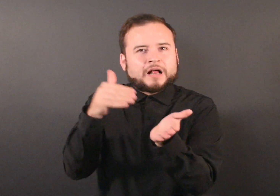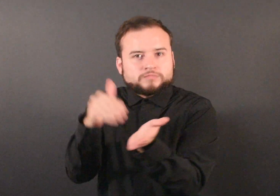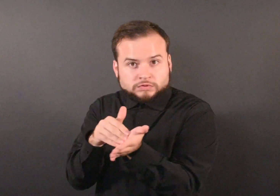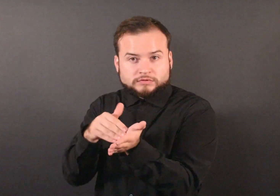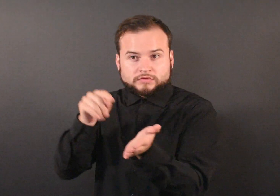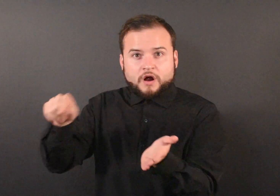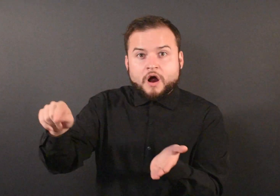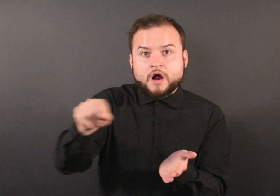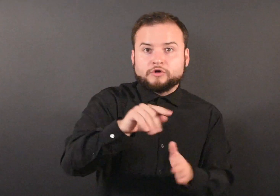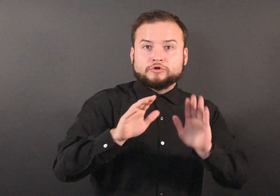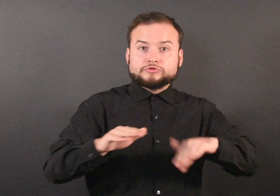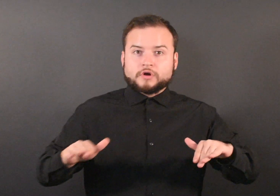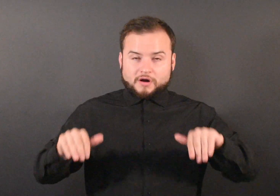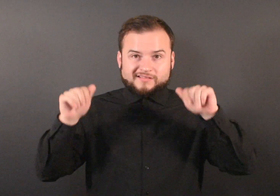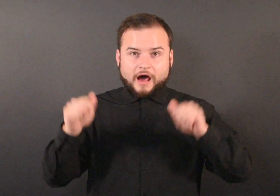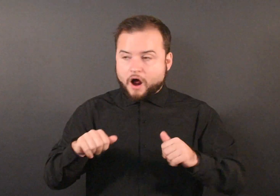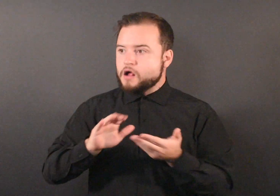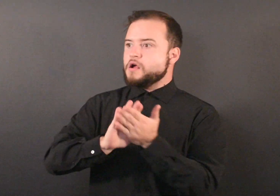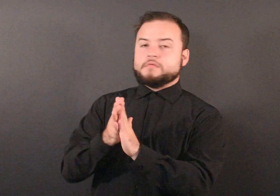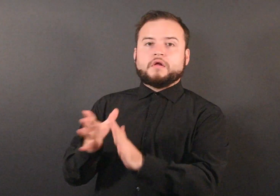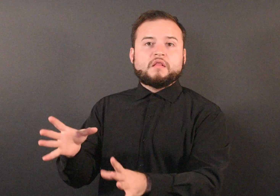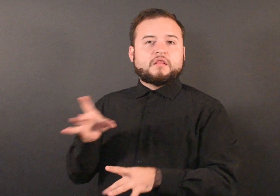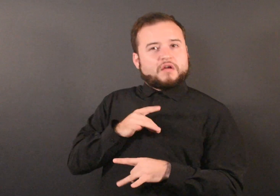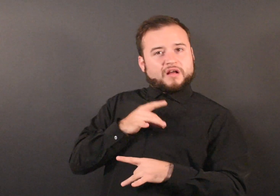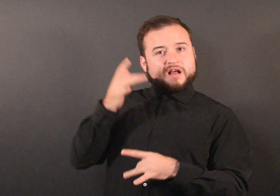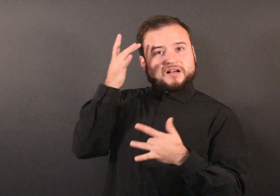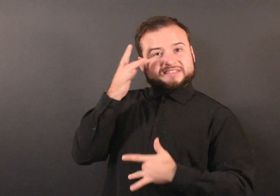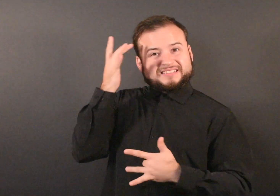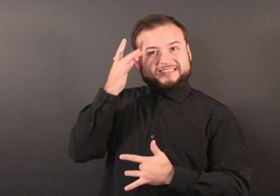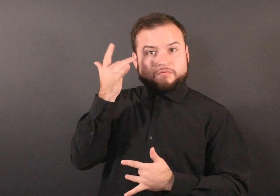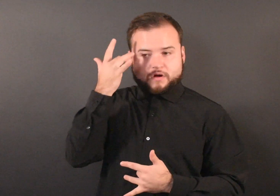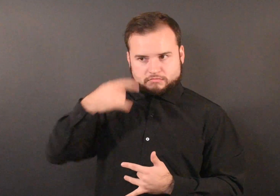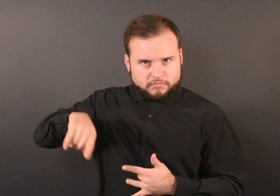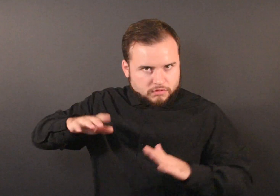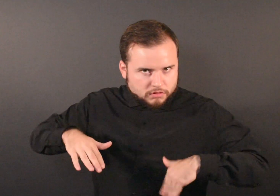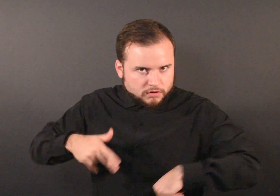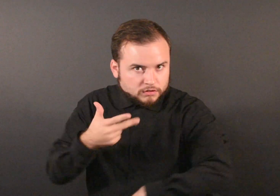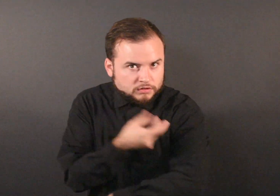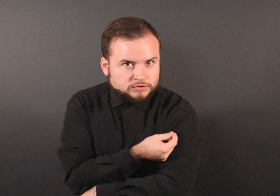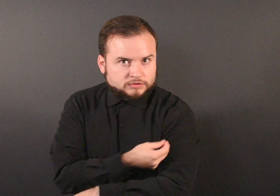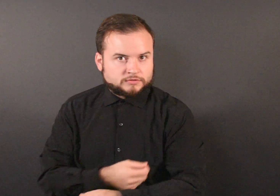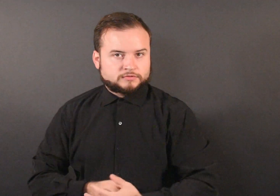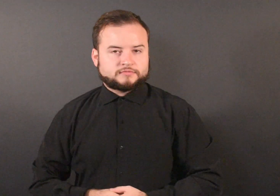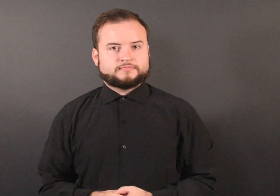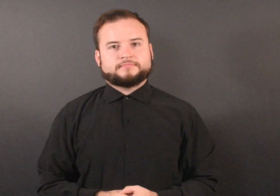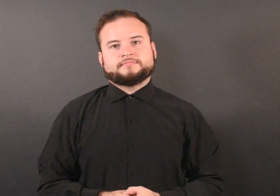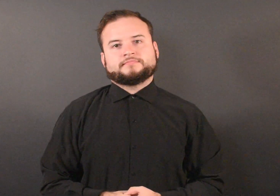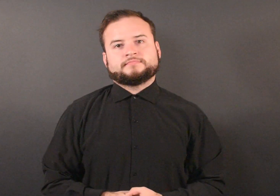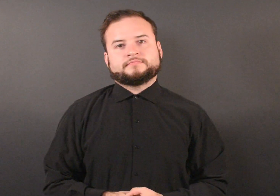who could be vulnerable to disease because they are not vaccinated,” Heath said.